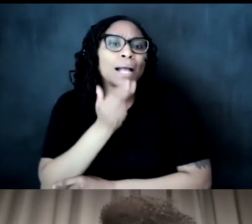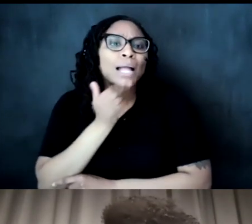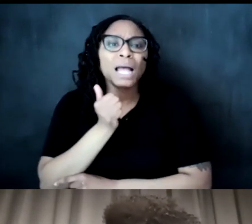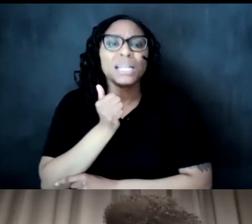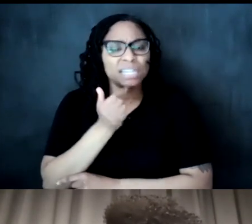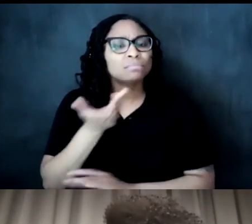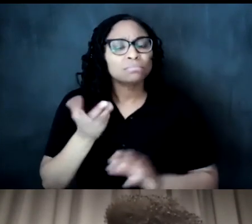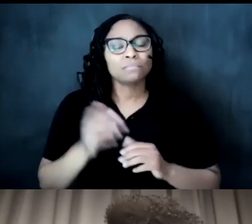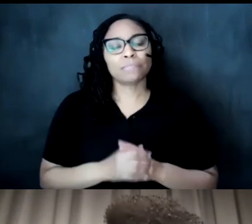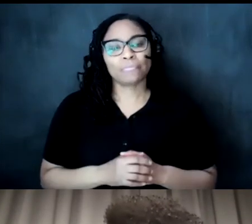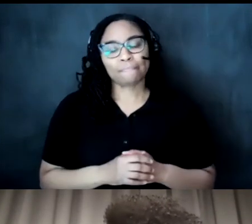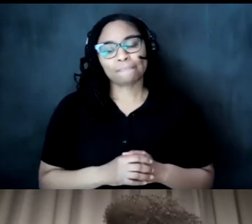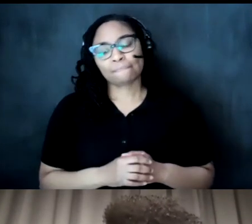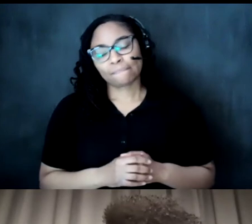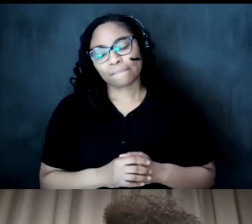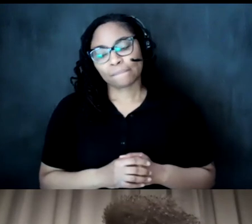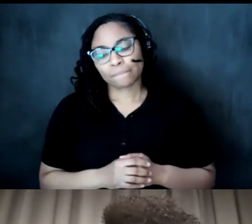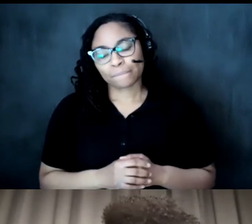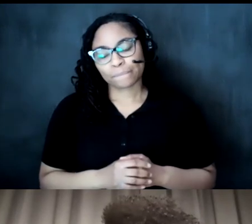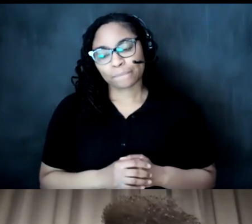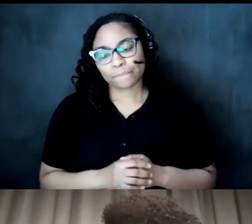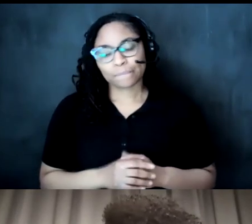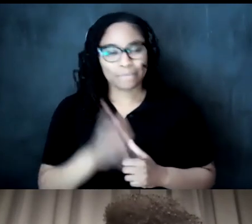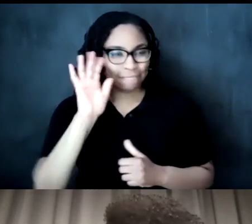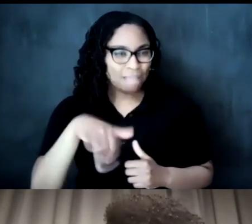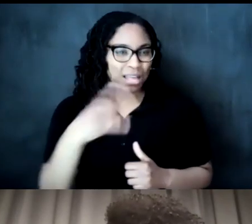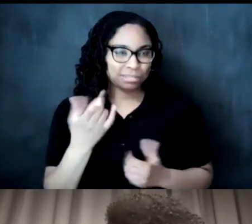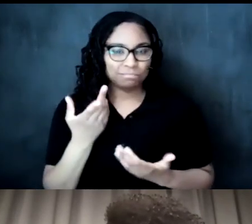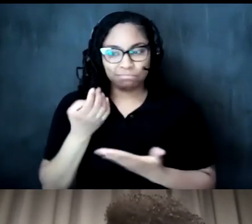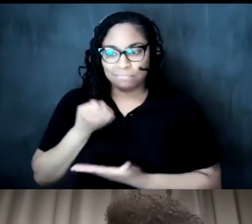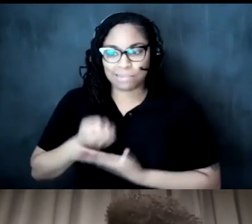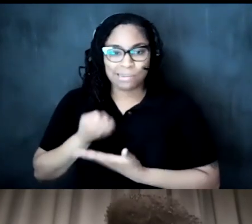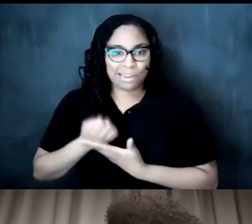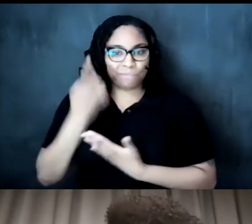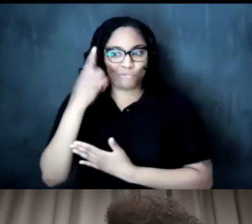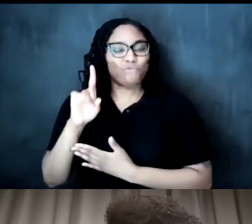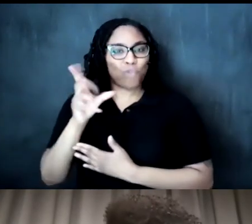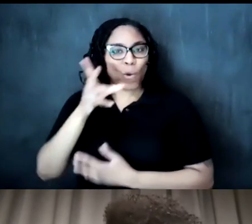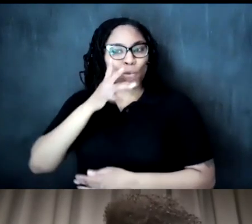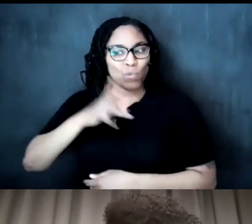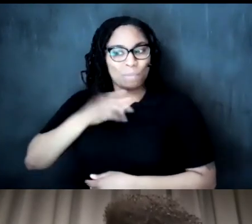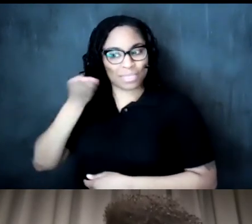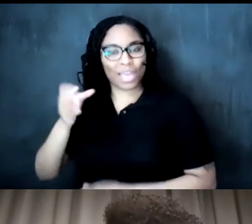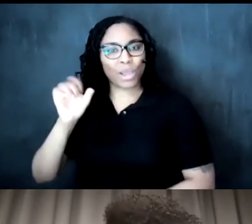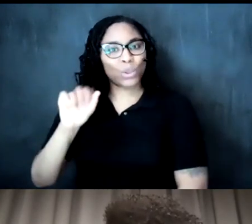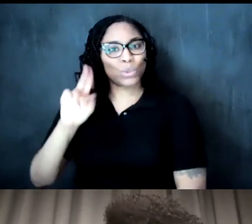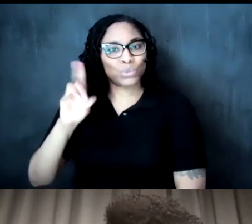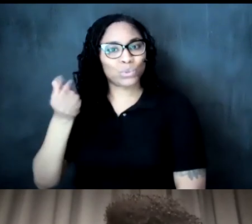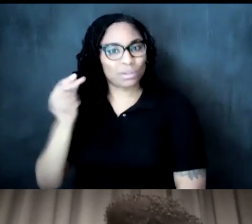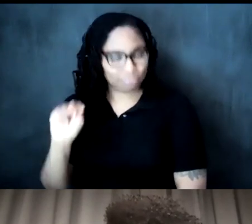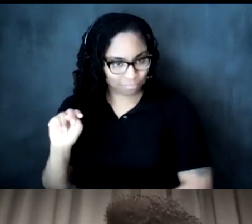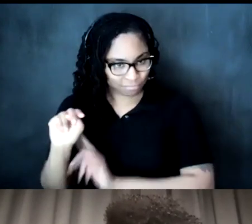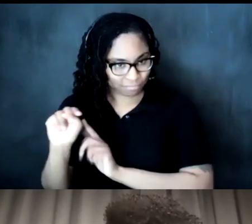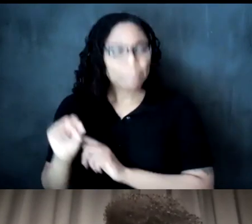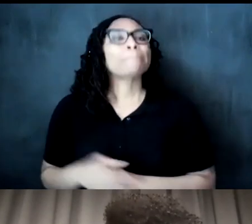that serves as the the economy for the women in the sudan now other uh countries um they do serve